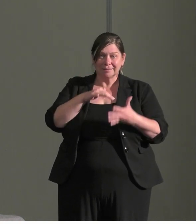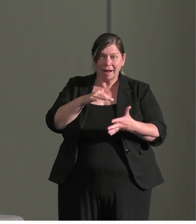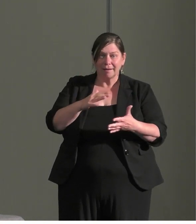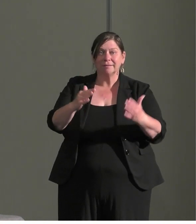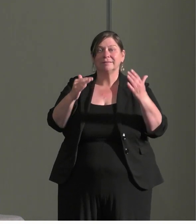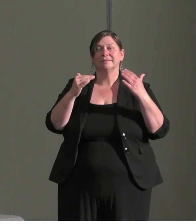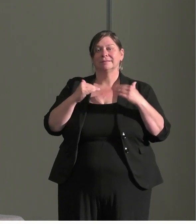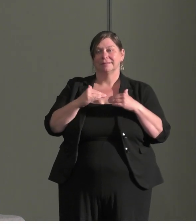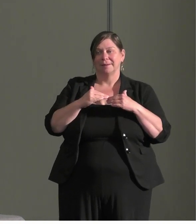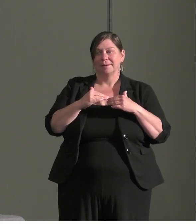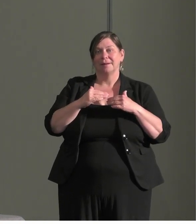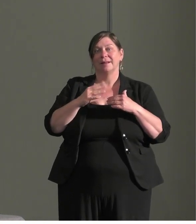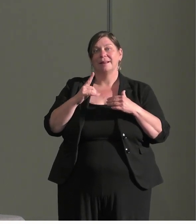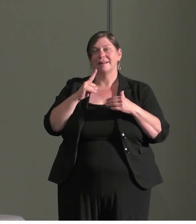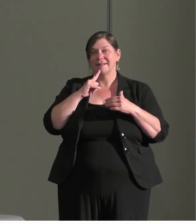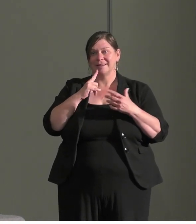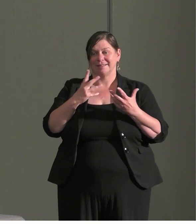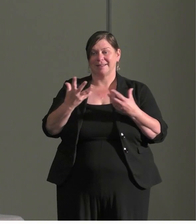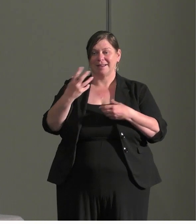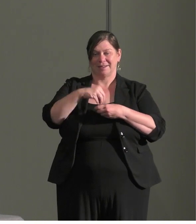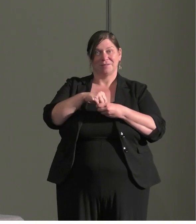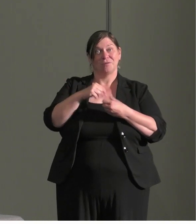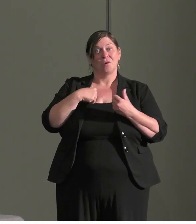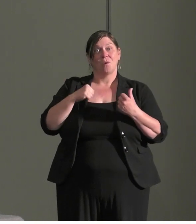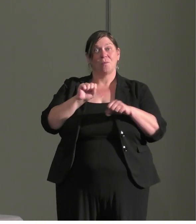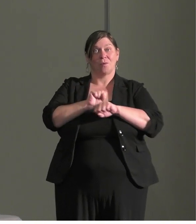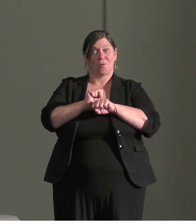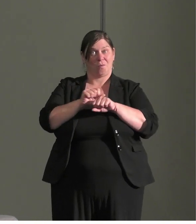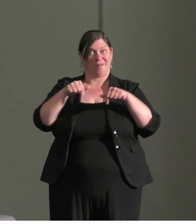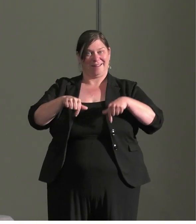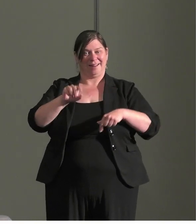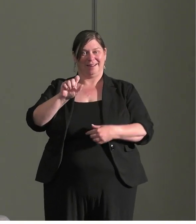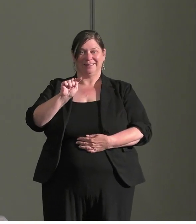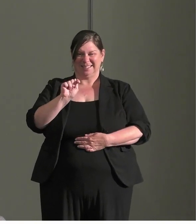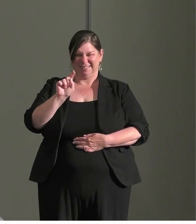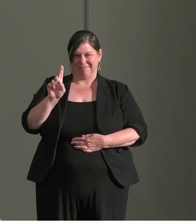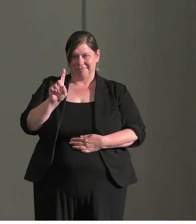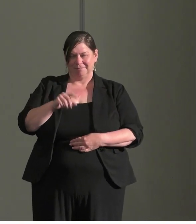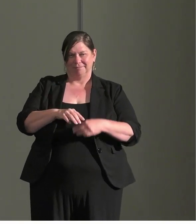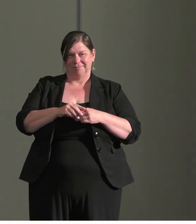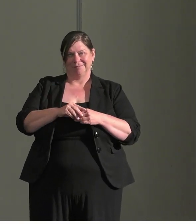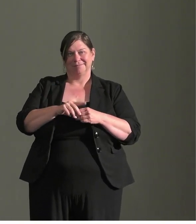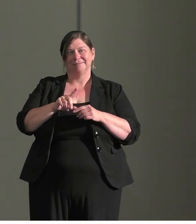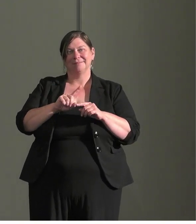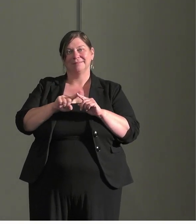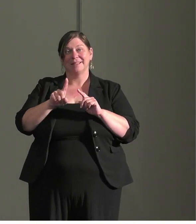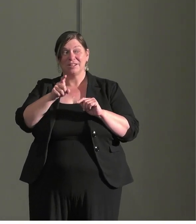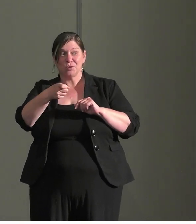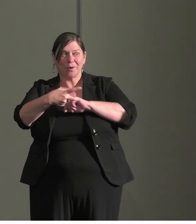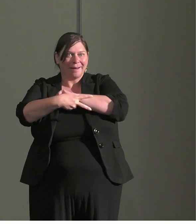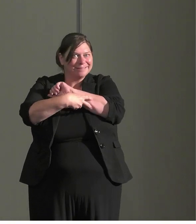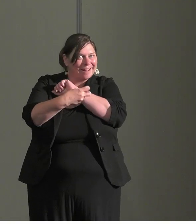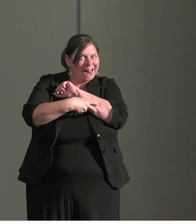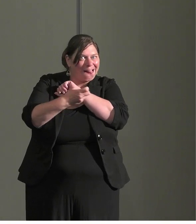and integrated the work into what we do at TD along with things you could steal and use.